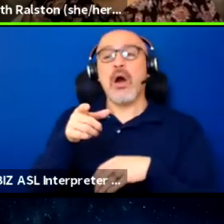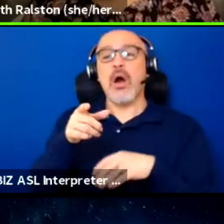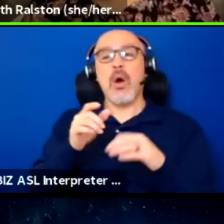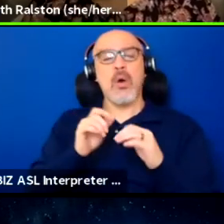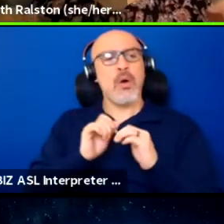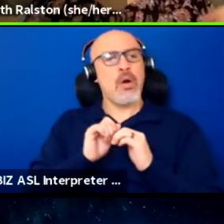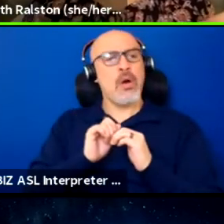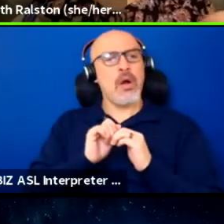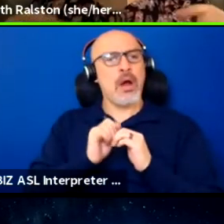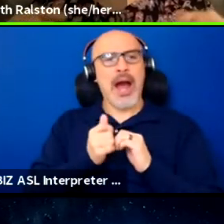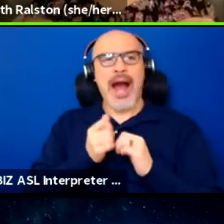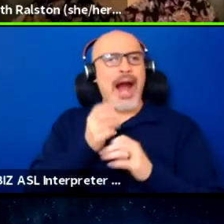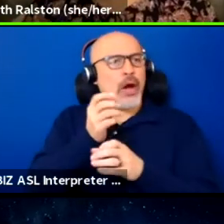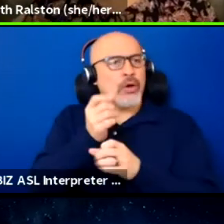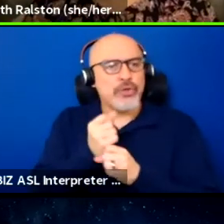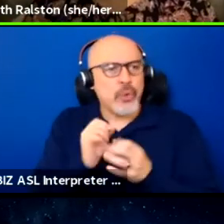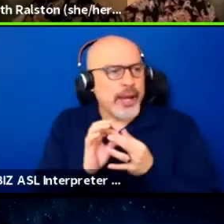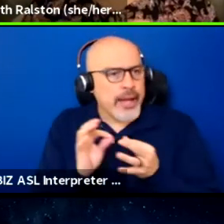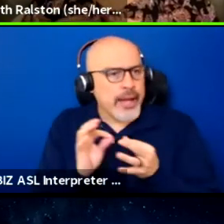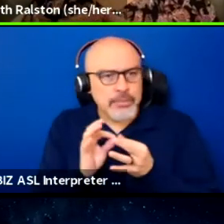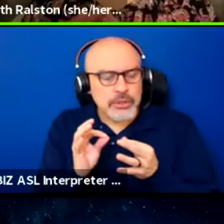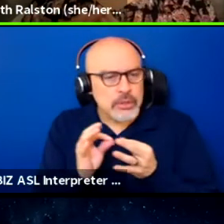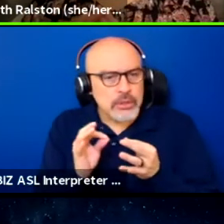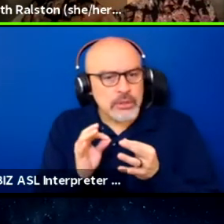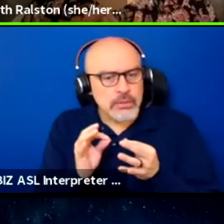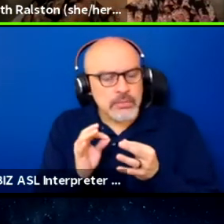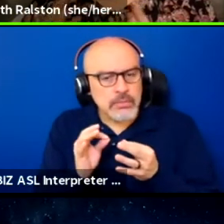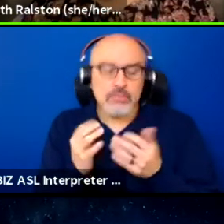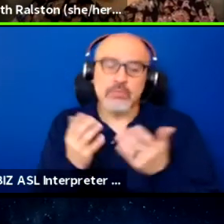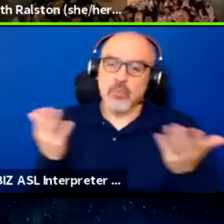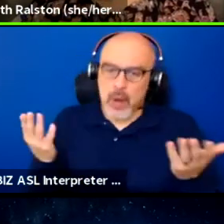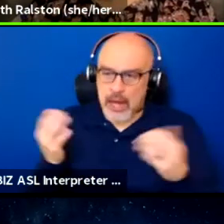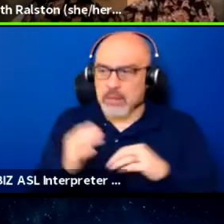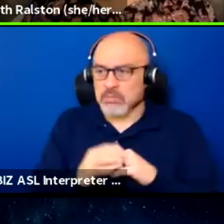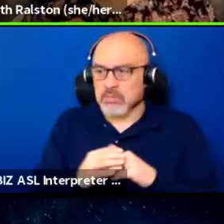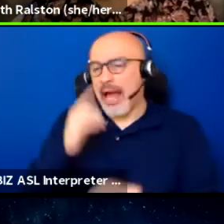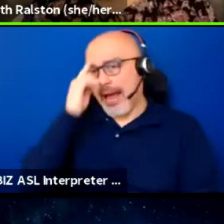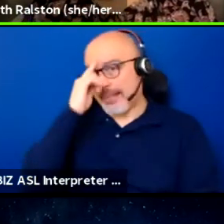Well, I would say that from the standpoint of accessibility